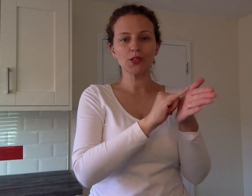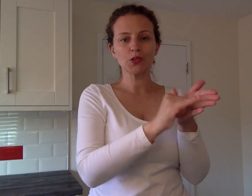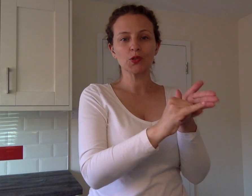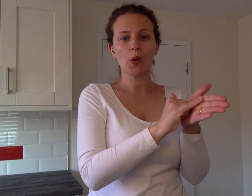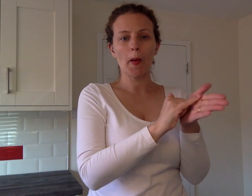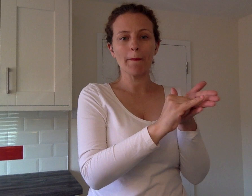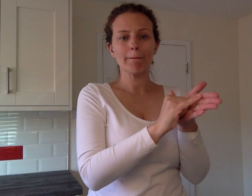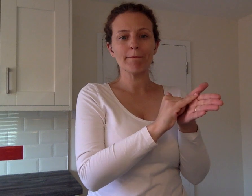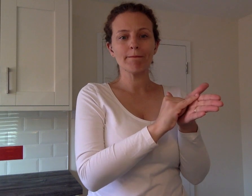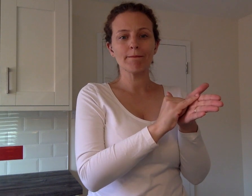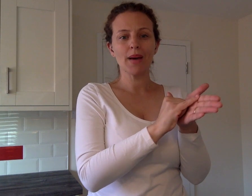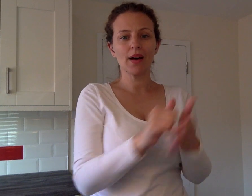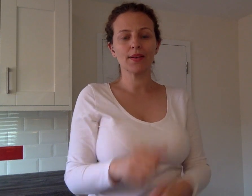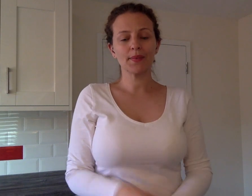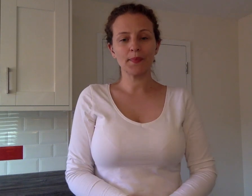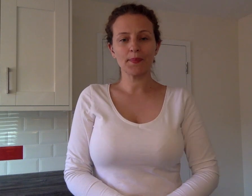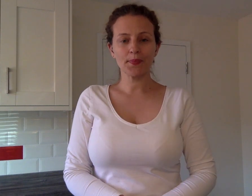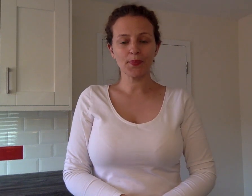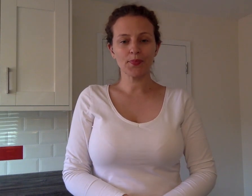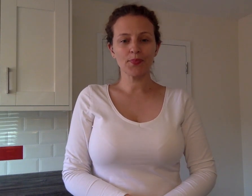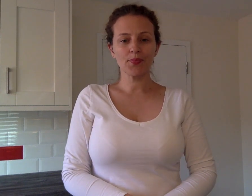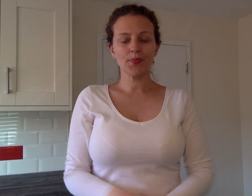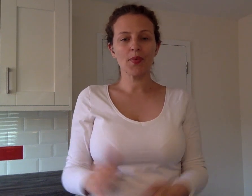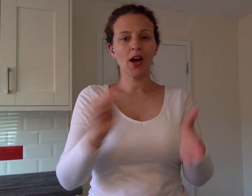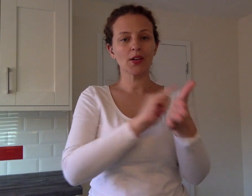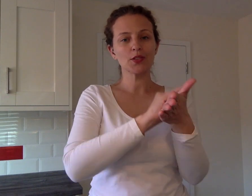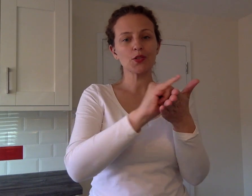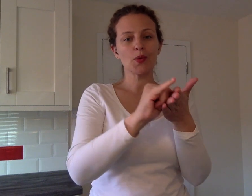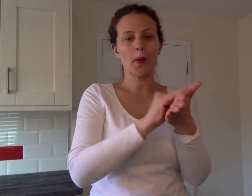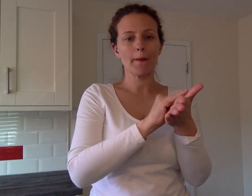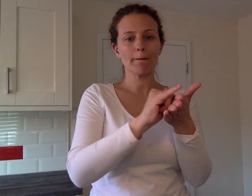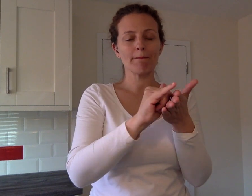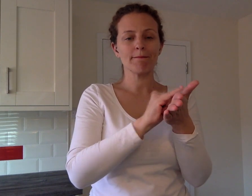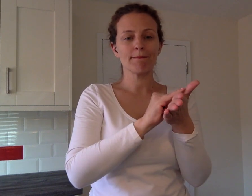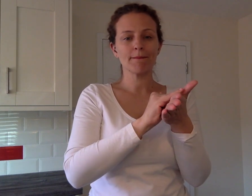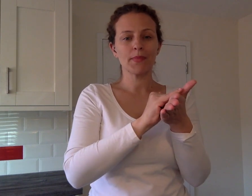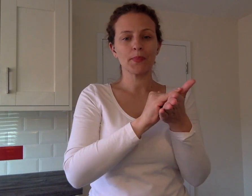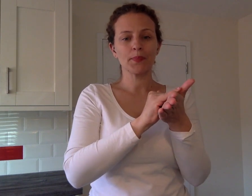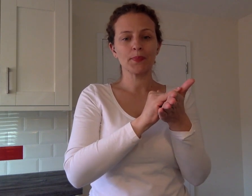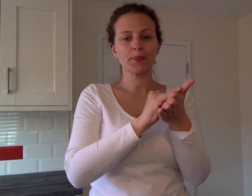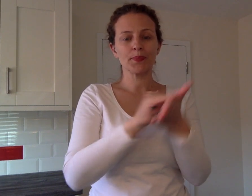SHOP